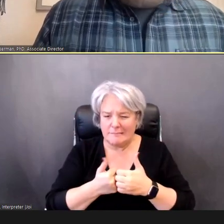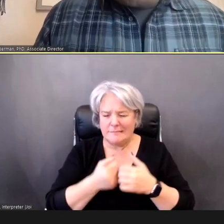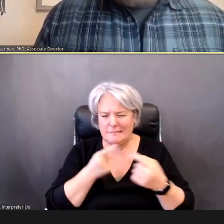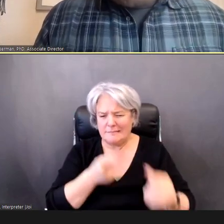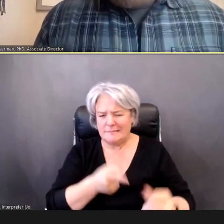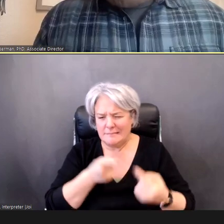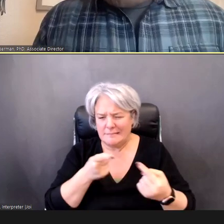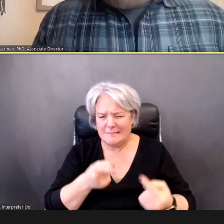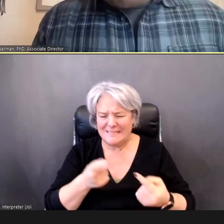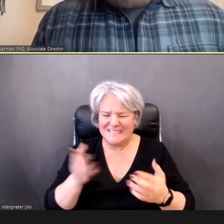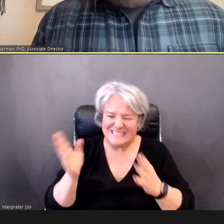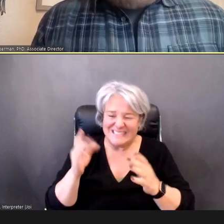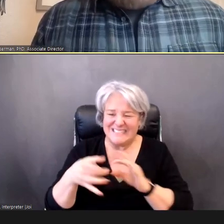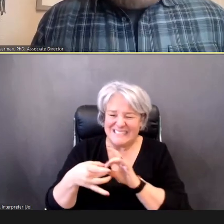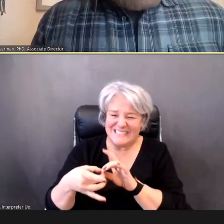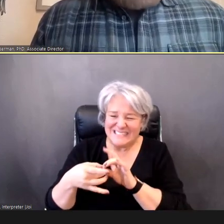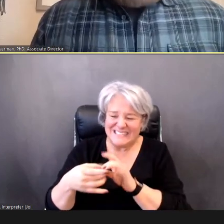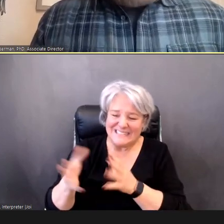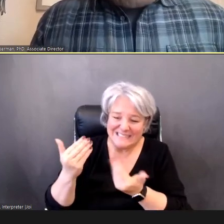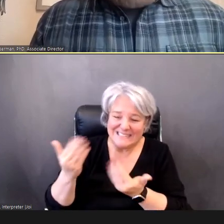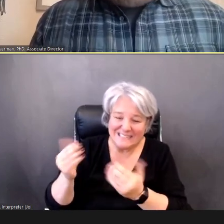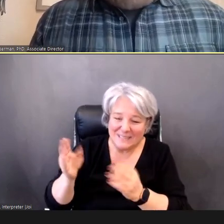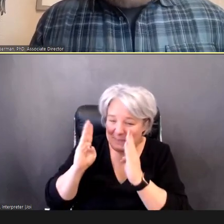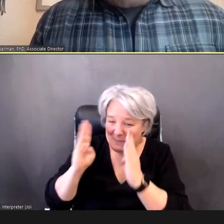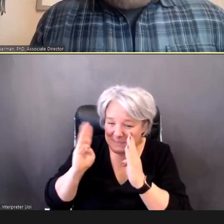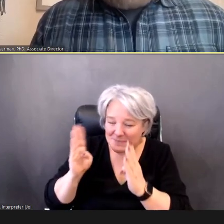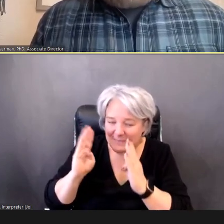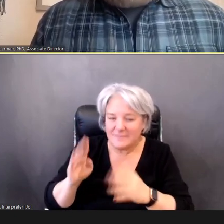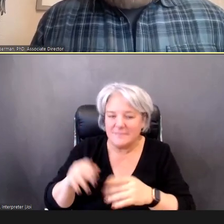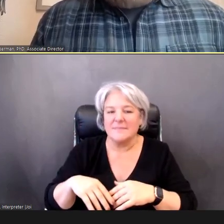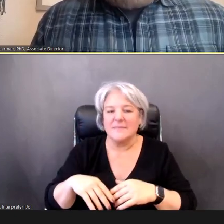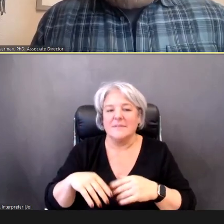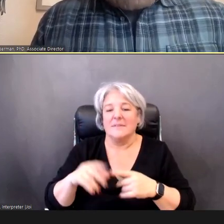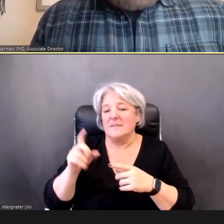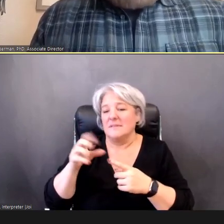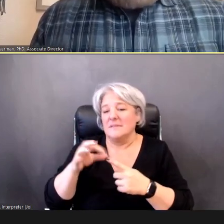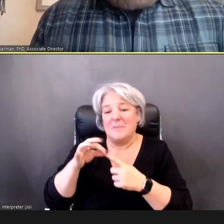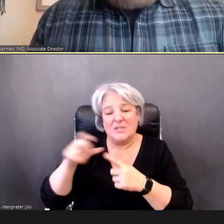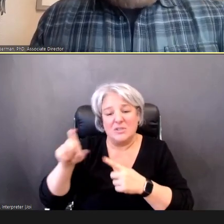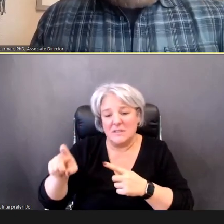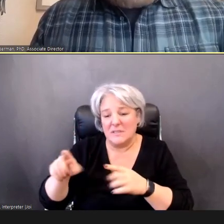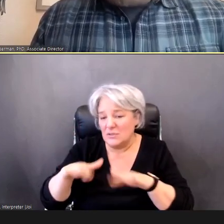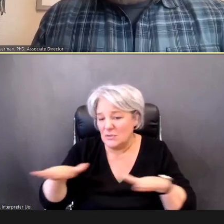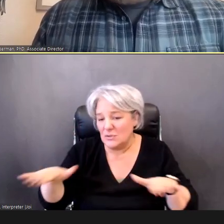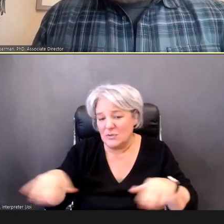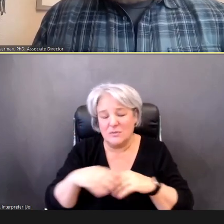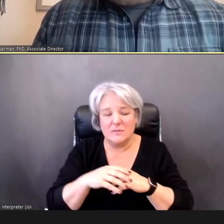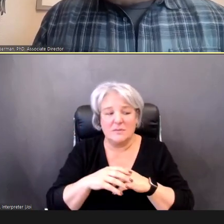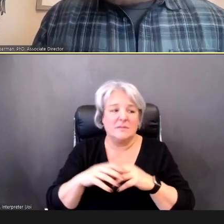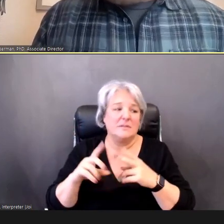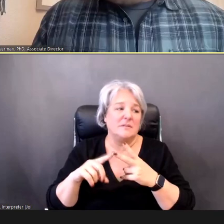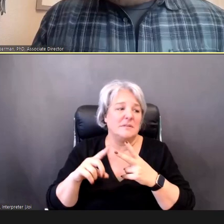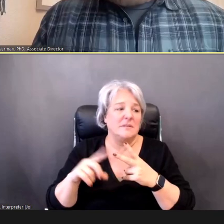cooperate, if there are children with special needs that you think, need just a little bit more time to warm-up to the idea of this, check